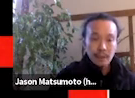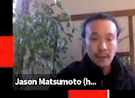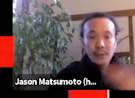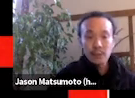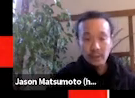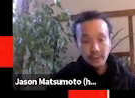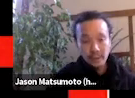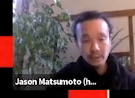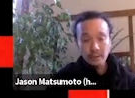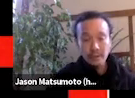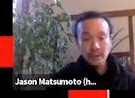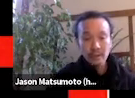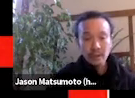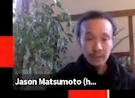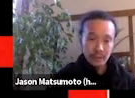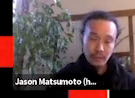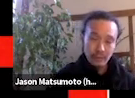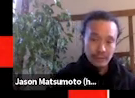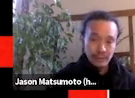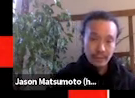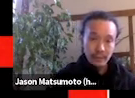And I also want to thank the audience members today.